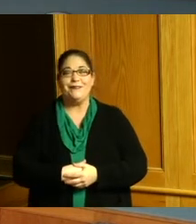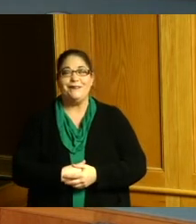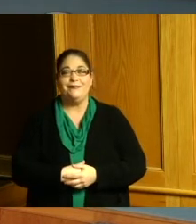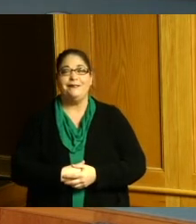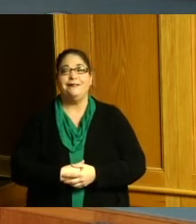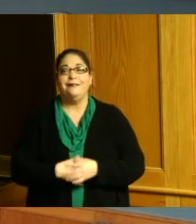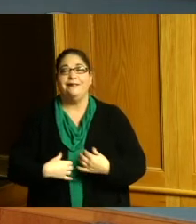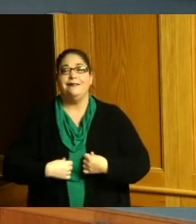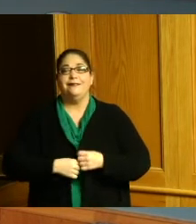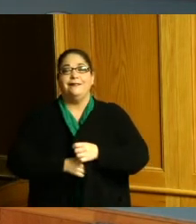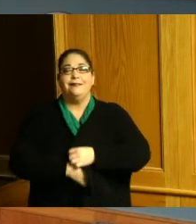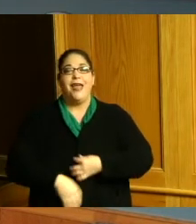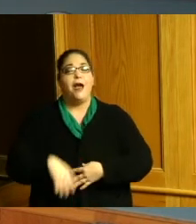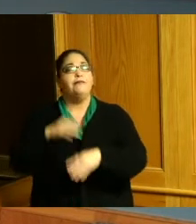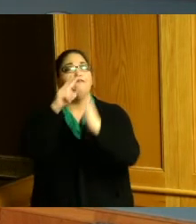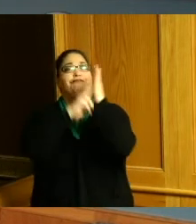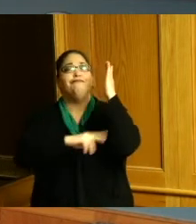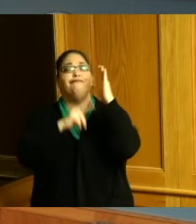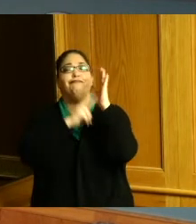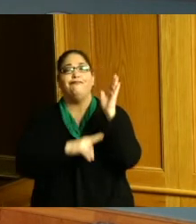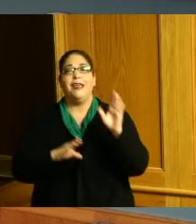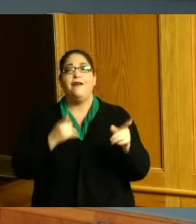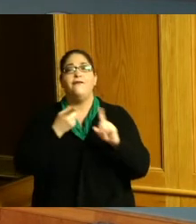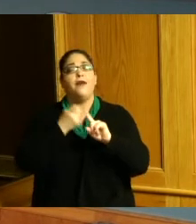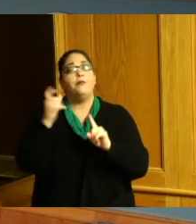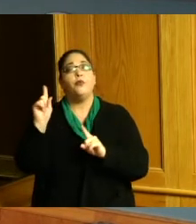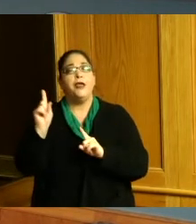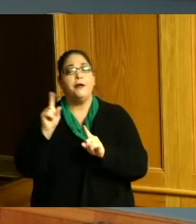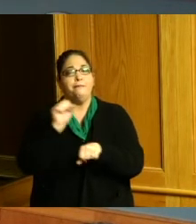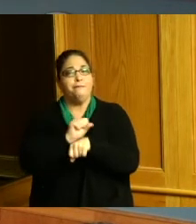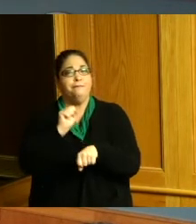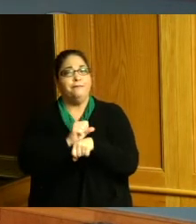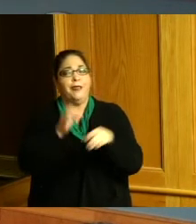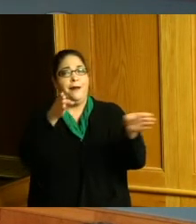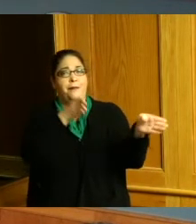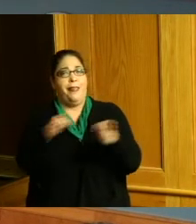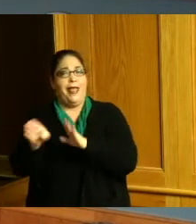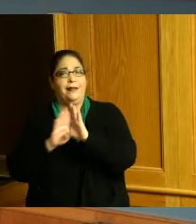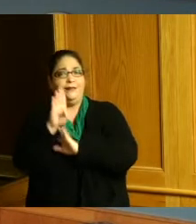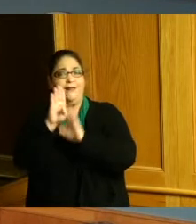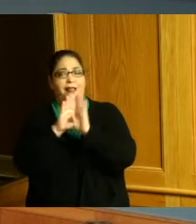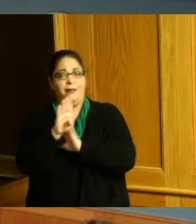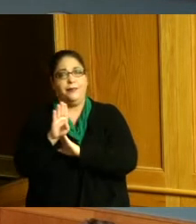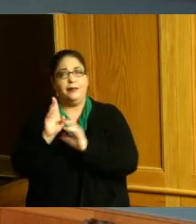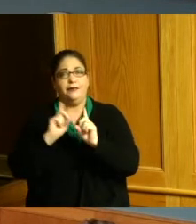read a little bit that came from the Planning and Development department for her 25 years of service